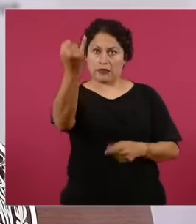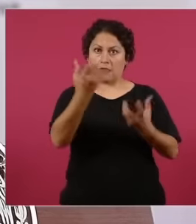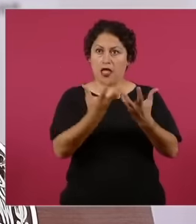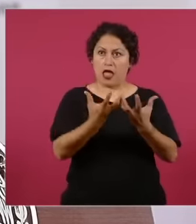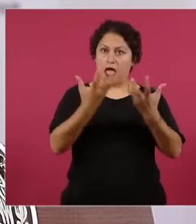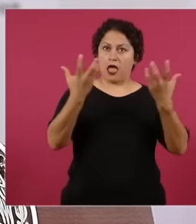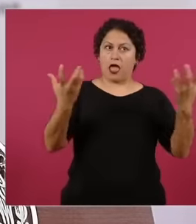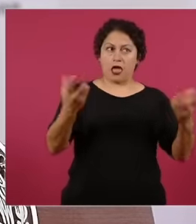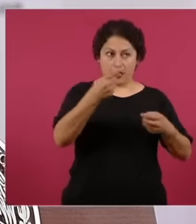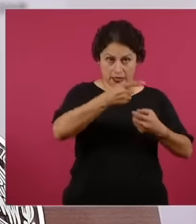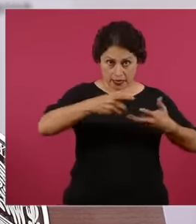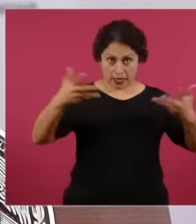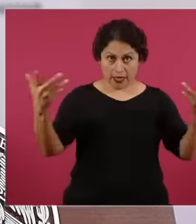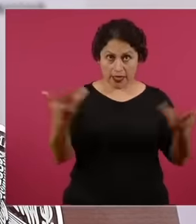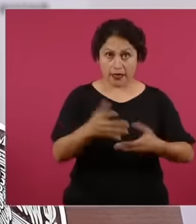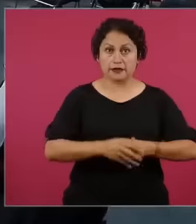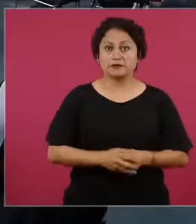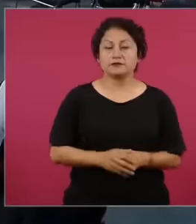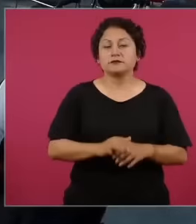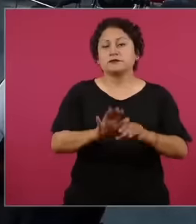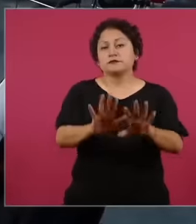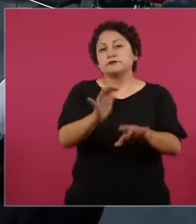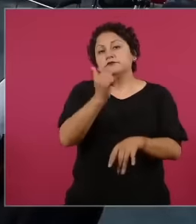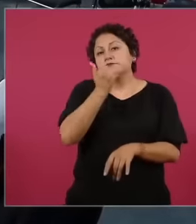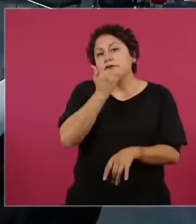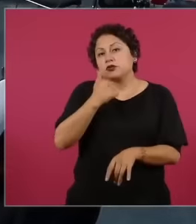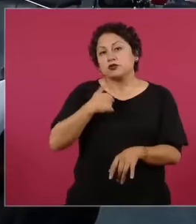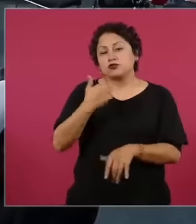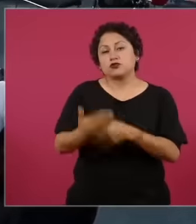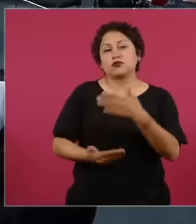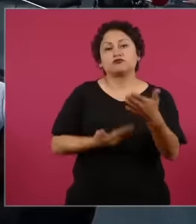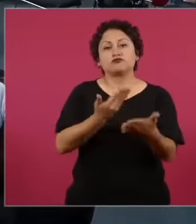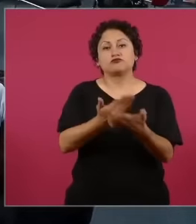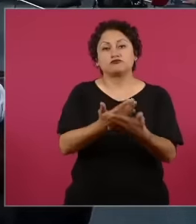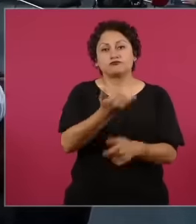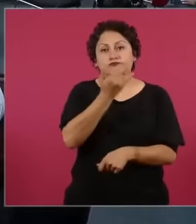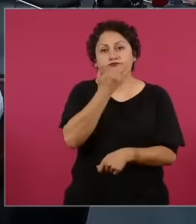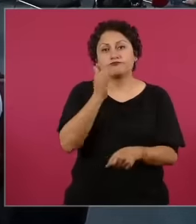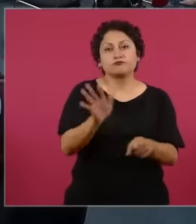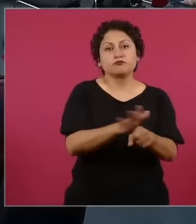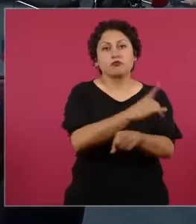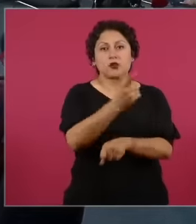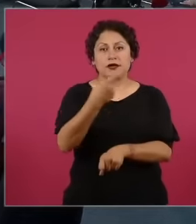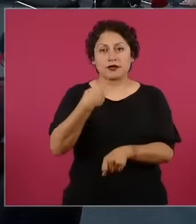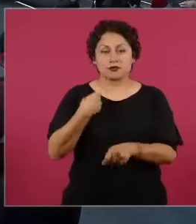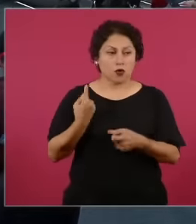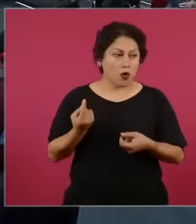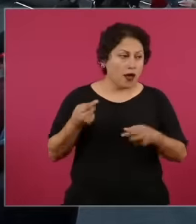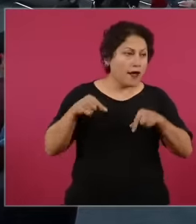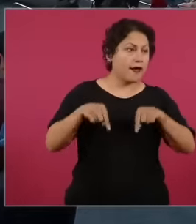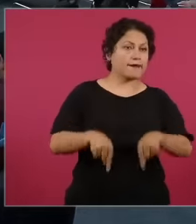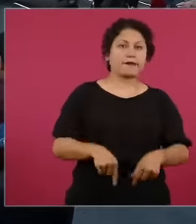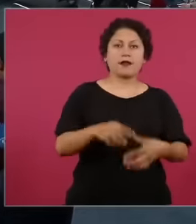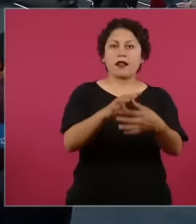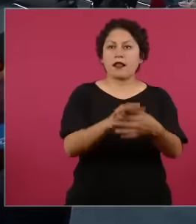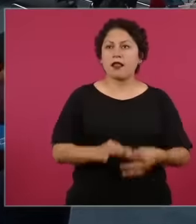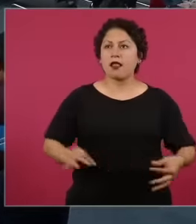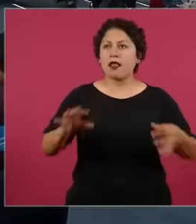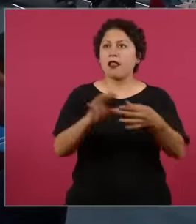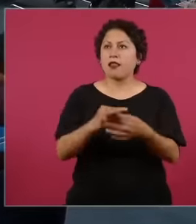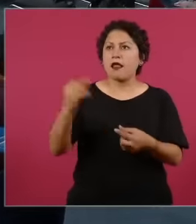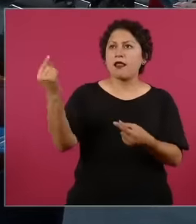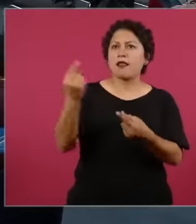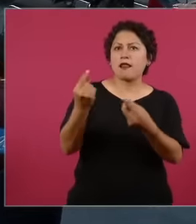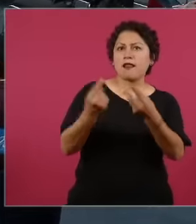I'm here throwing oil but this is thanking the people but it's for